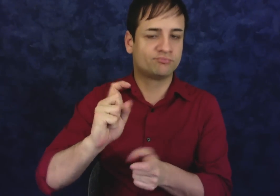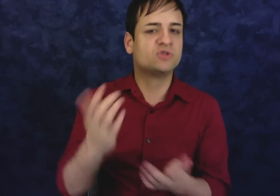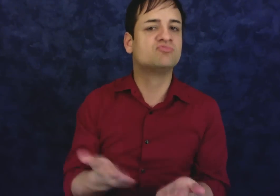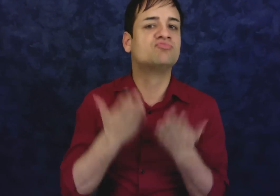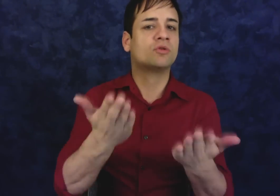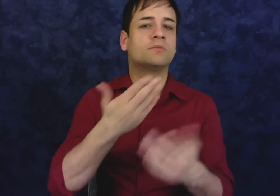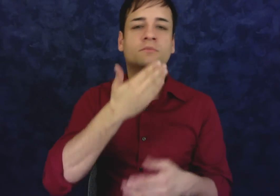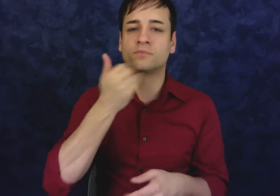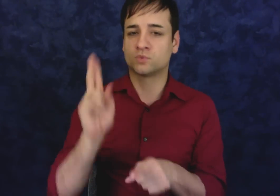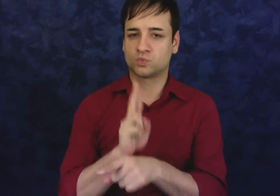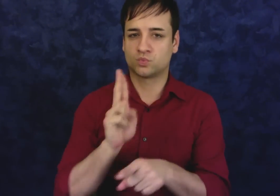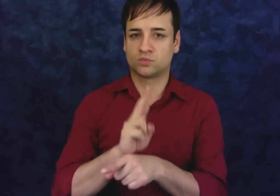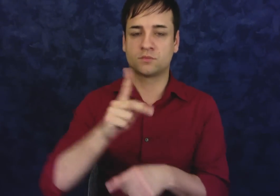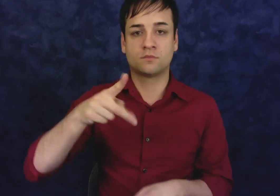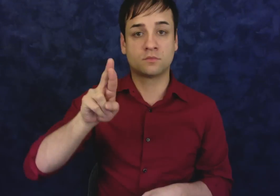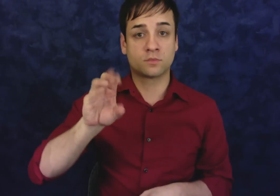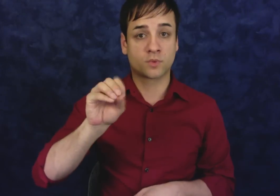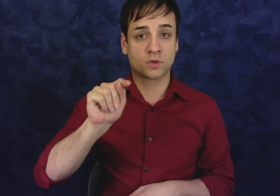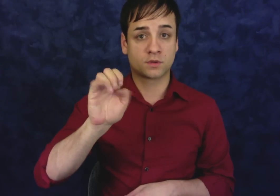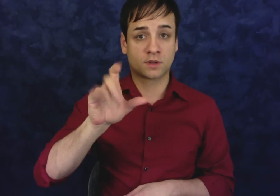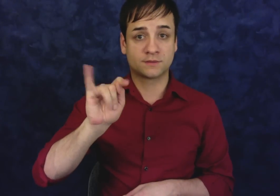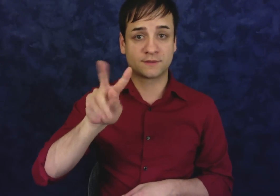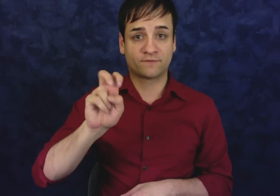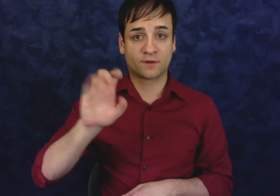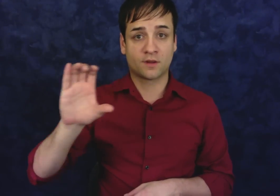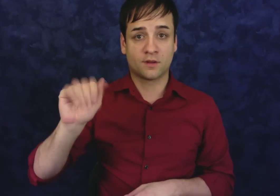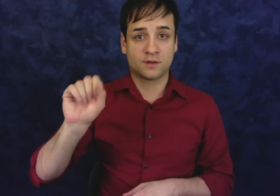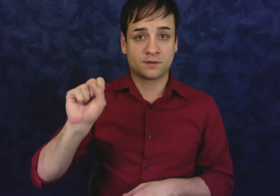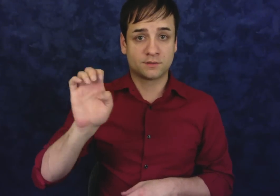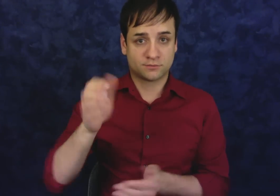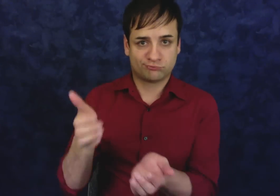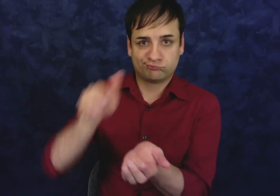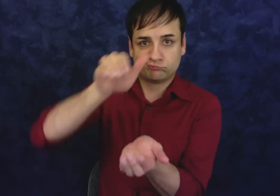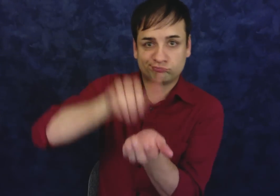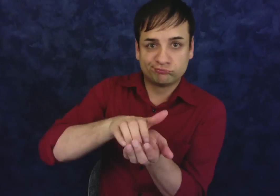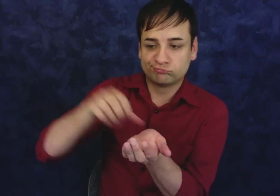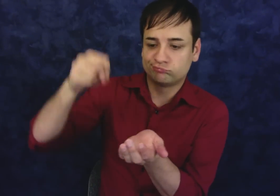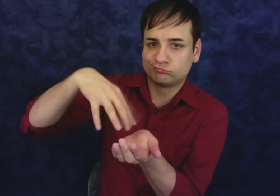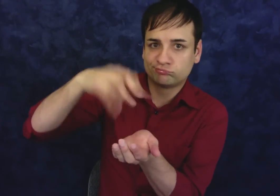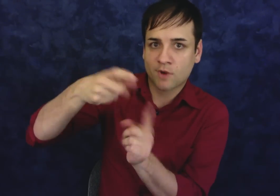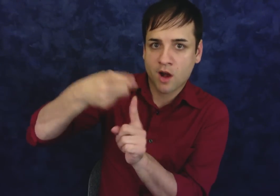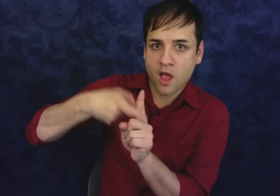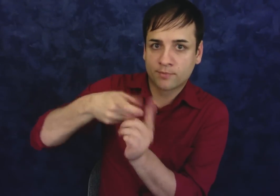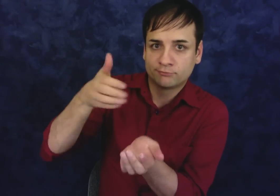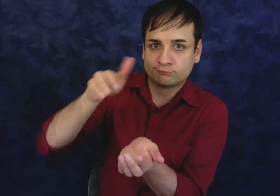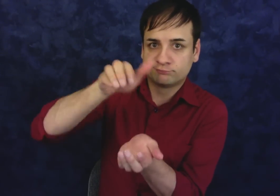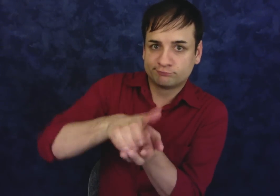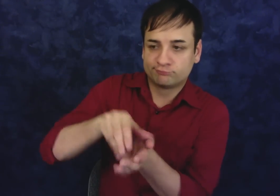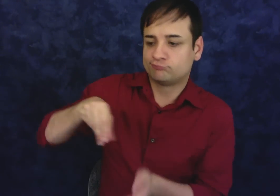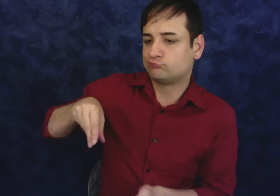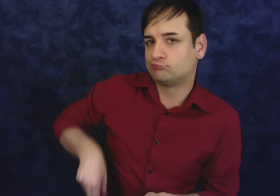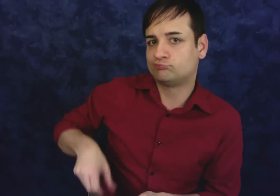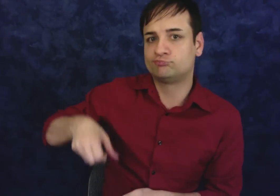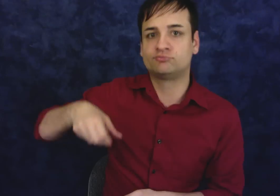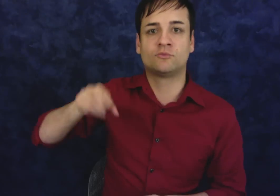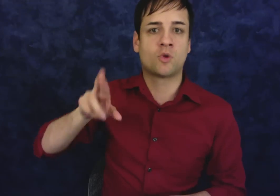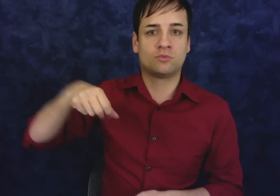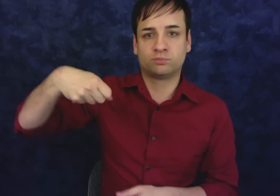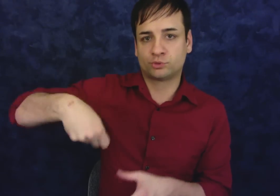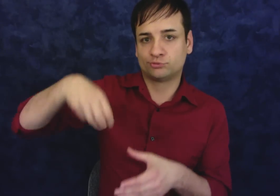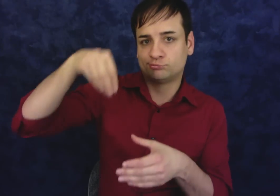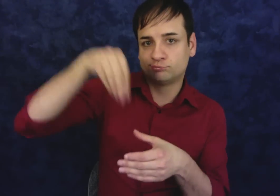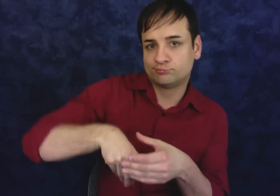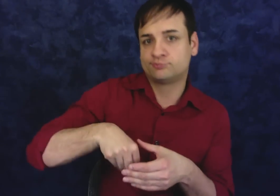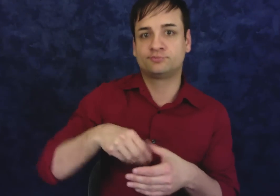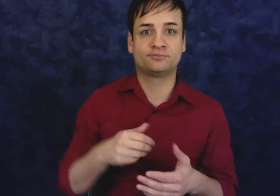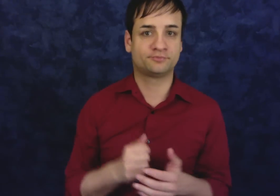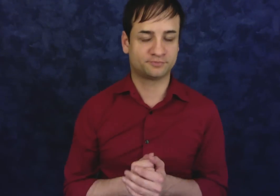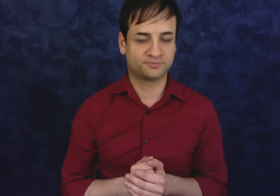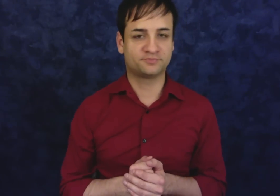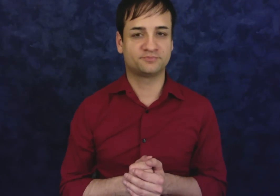If you put the condoms in a protective case, they will be safe in your pocket or a purse.